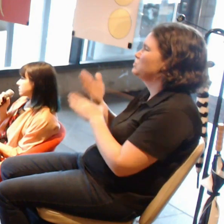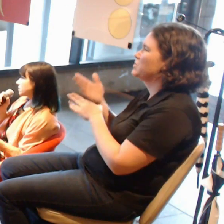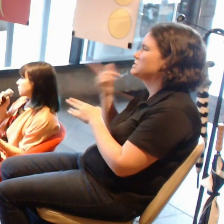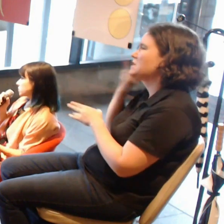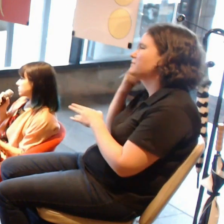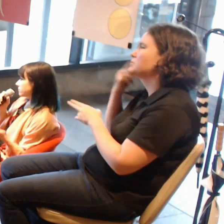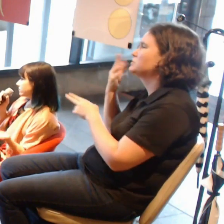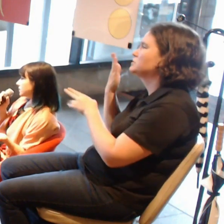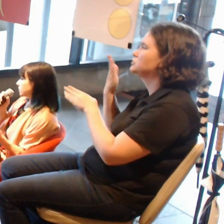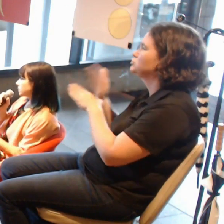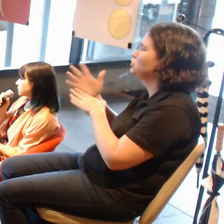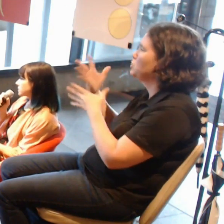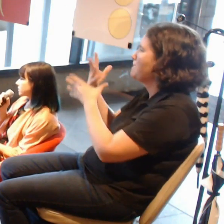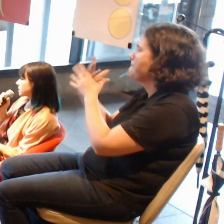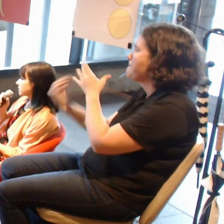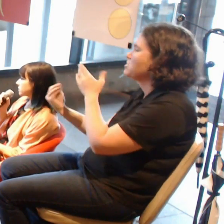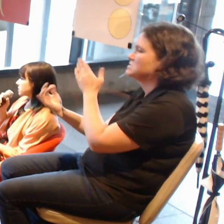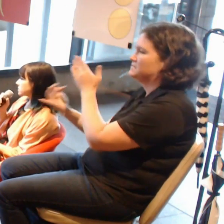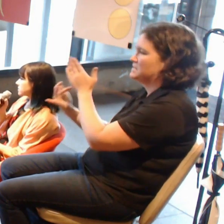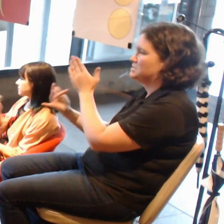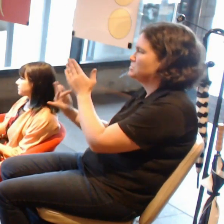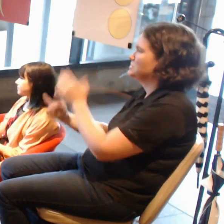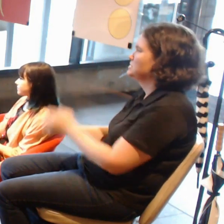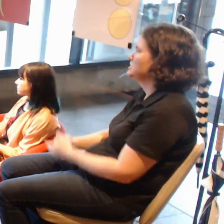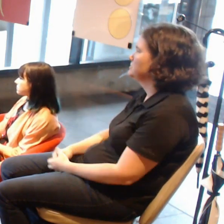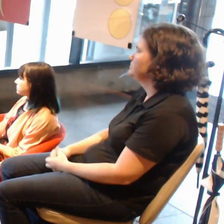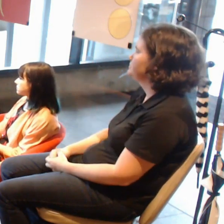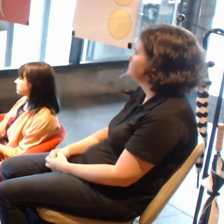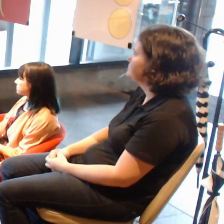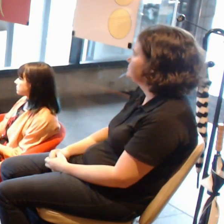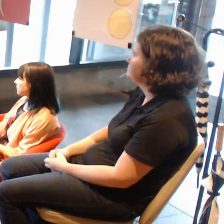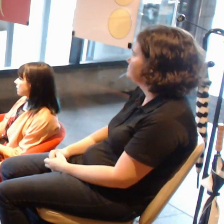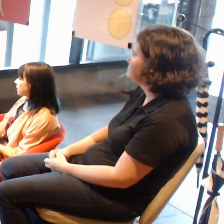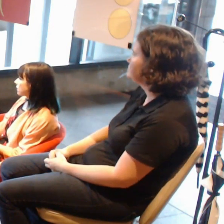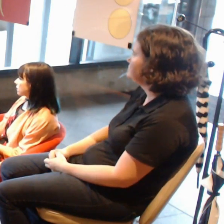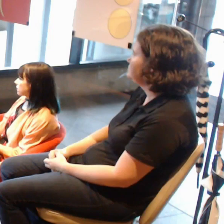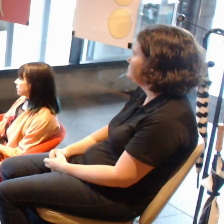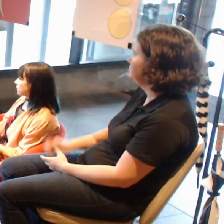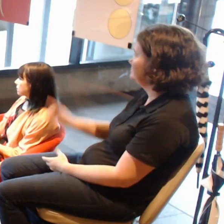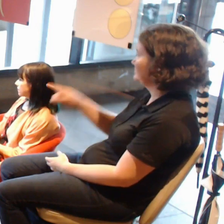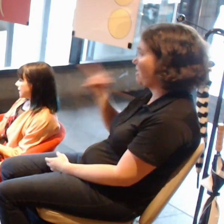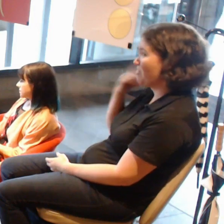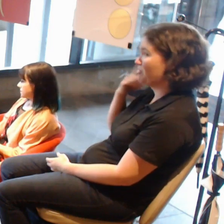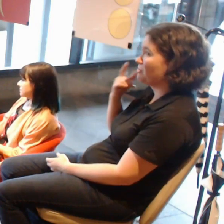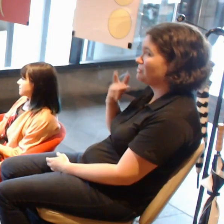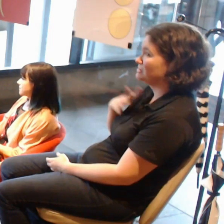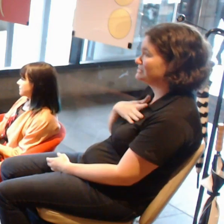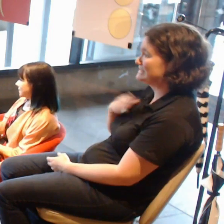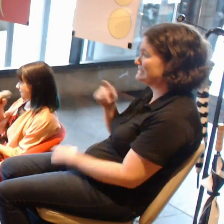I think it took quite some time just to have a dedicated photo space in a gallery and I think that has changed a bit.